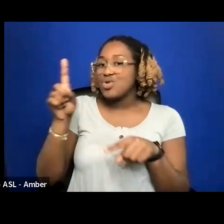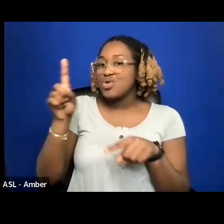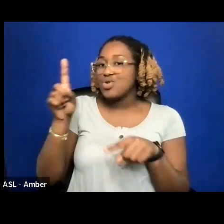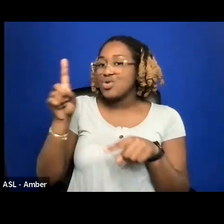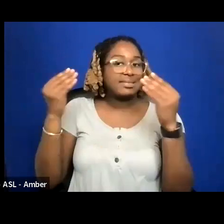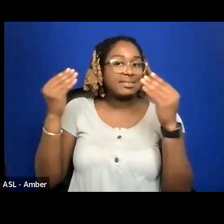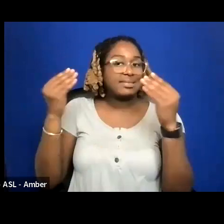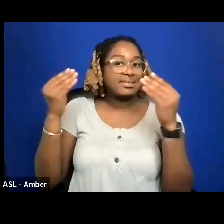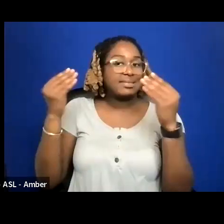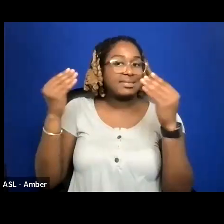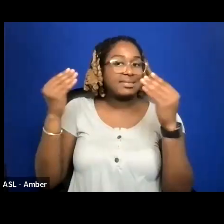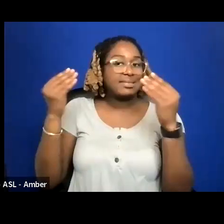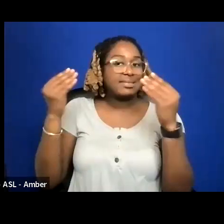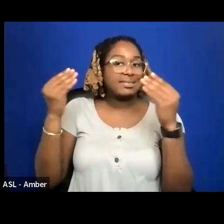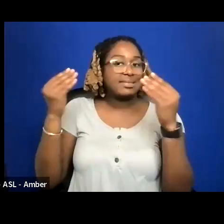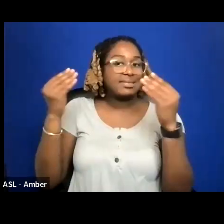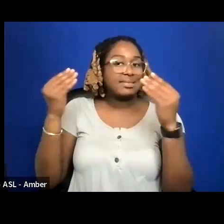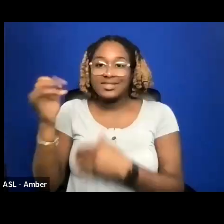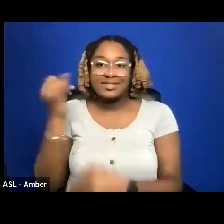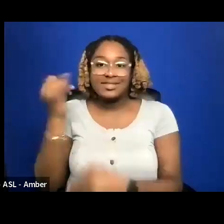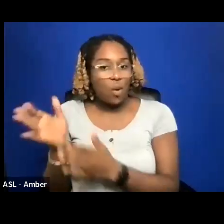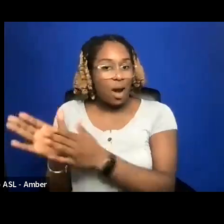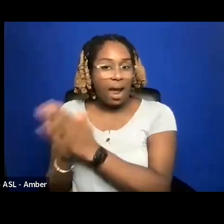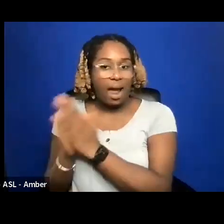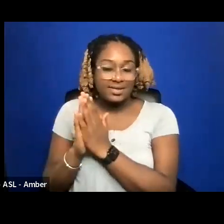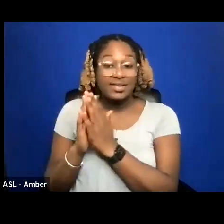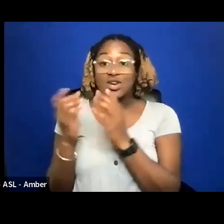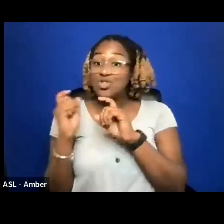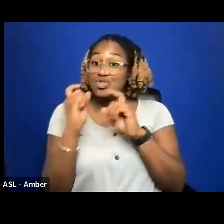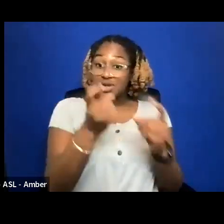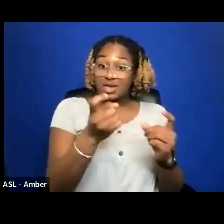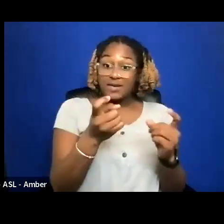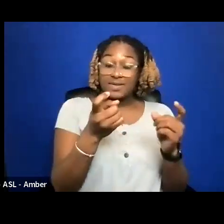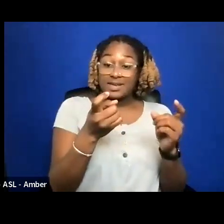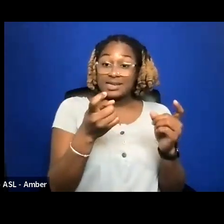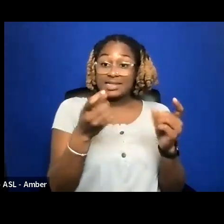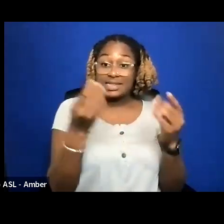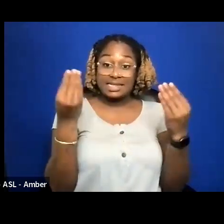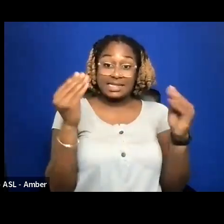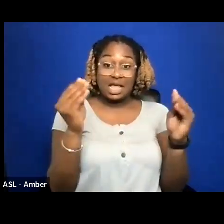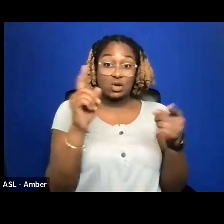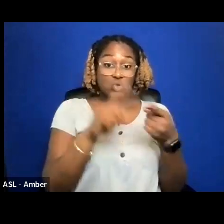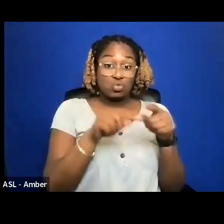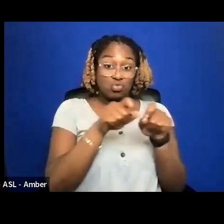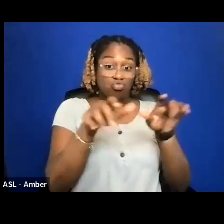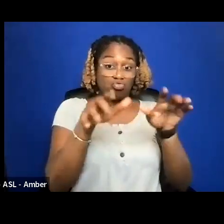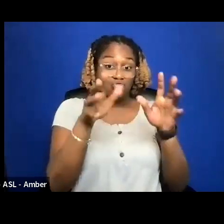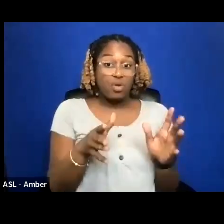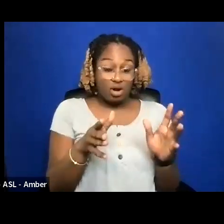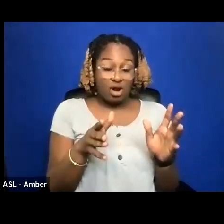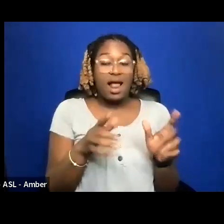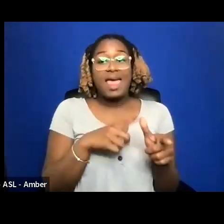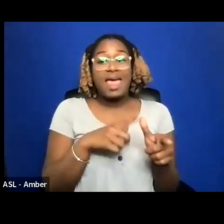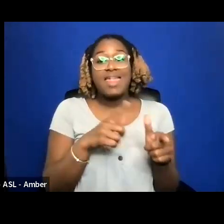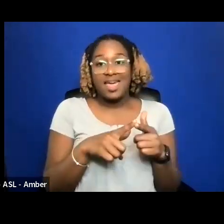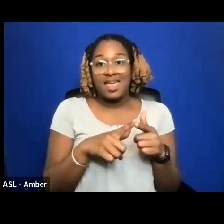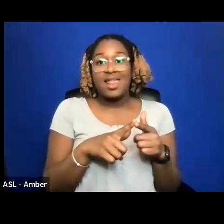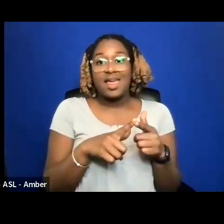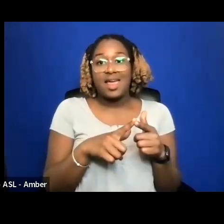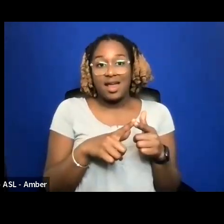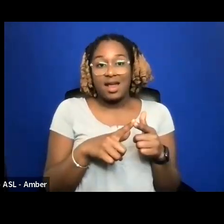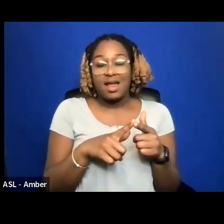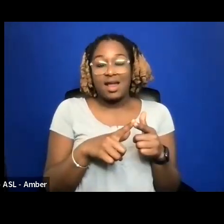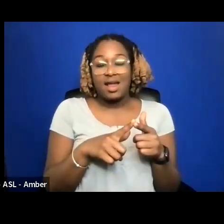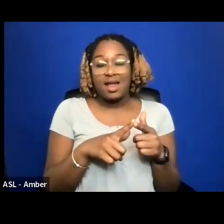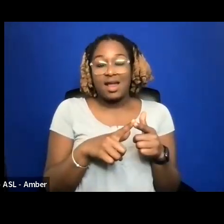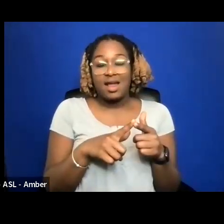YOU GIVE THE SALE TO THE DISTRIBUTOR FOR YOU AND WATCH FOR IT IN YOUR ROYALTIES AT YOUR NEXT